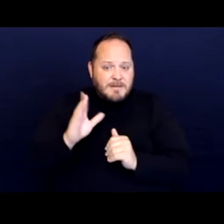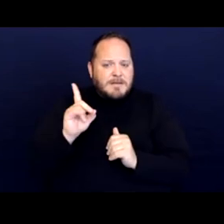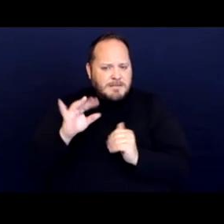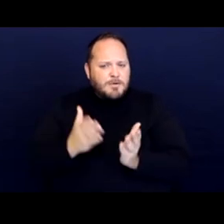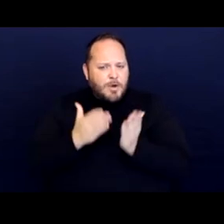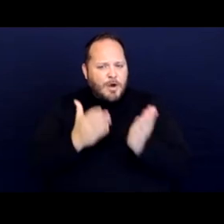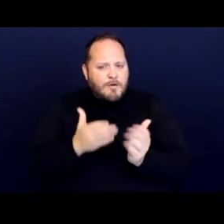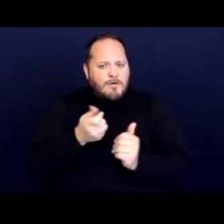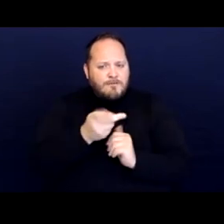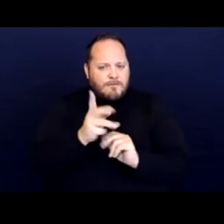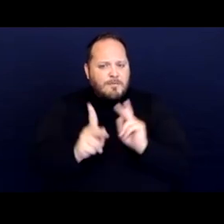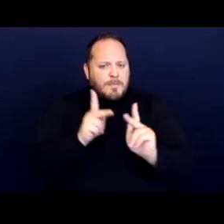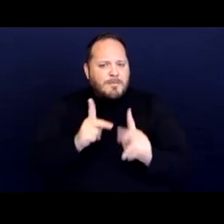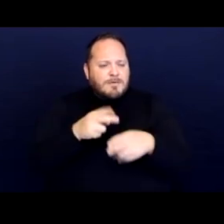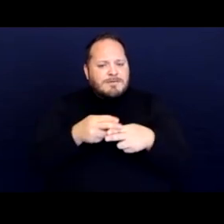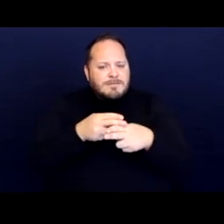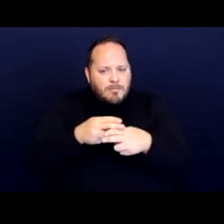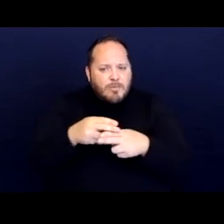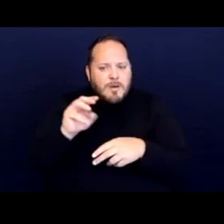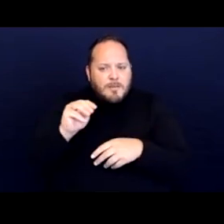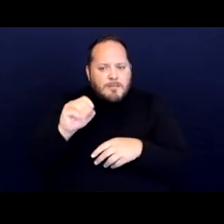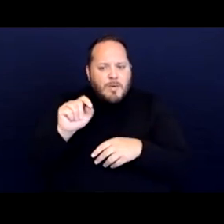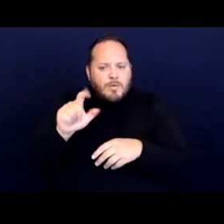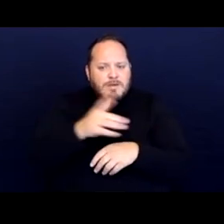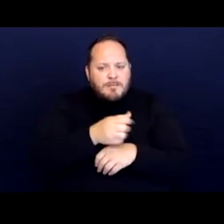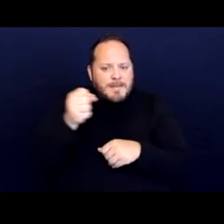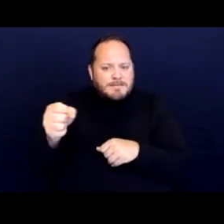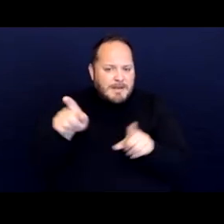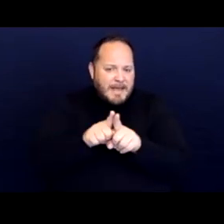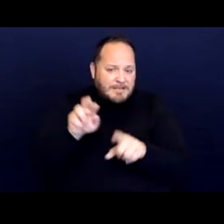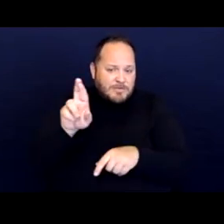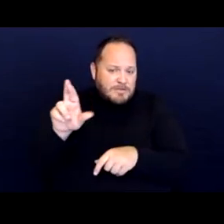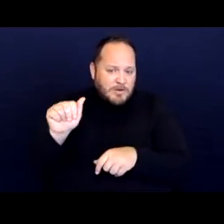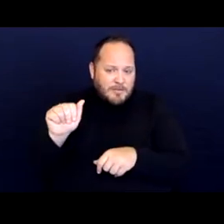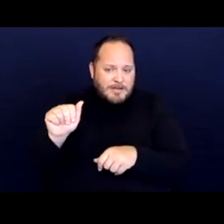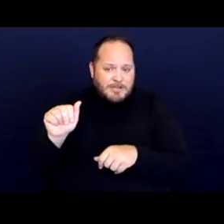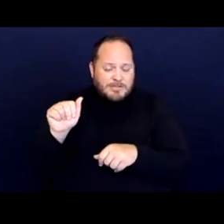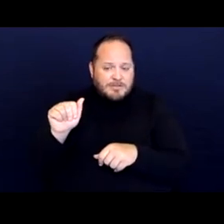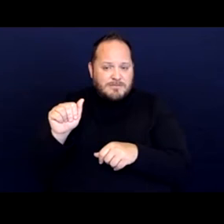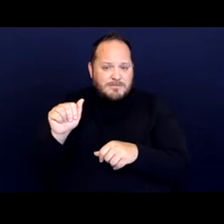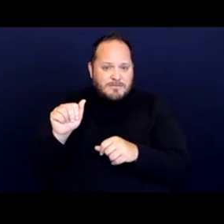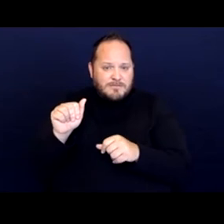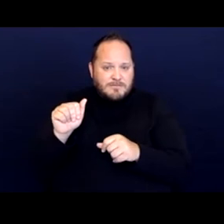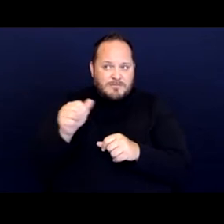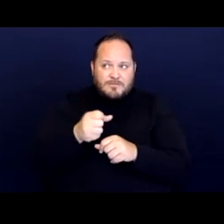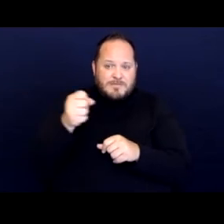temporary motel placements as a reasonable accommodation to the larger shelter setting.